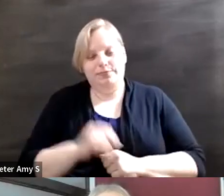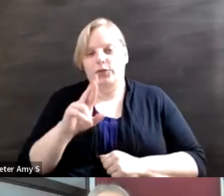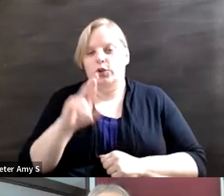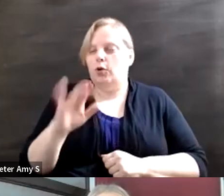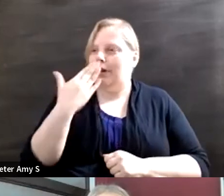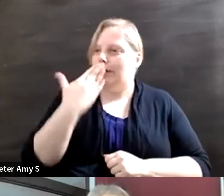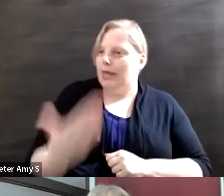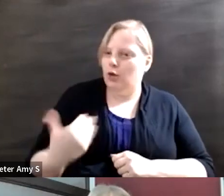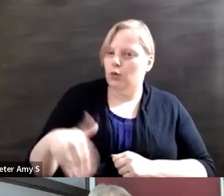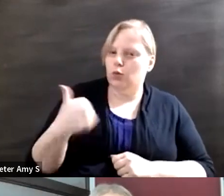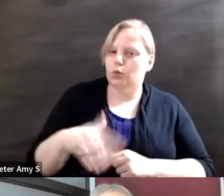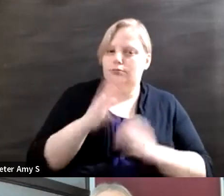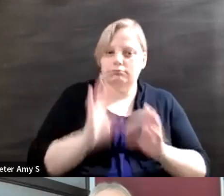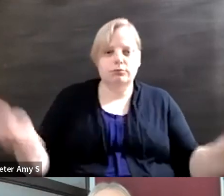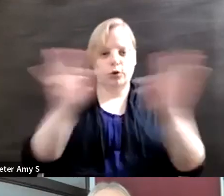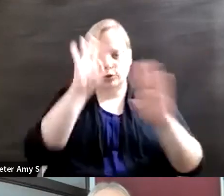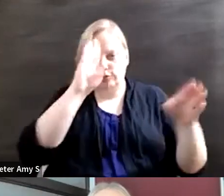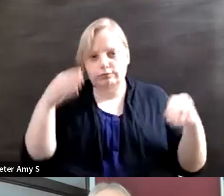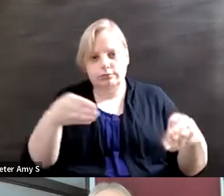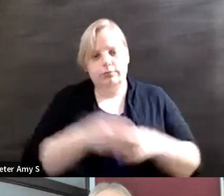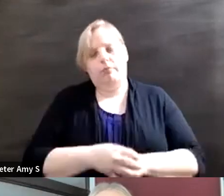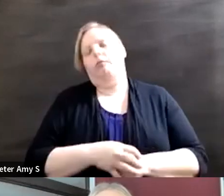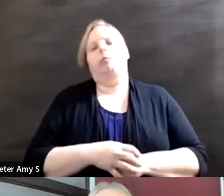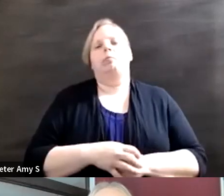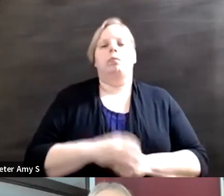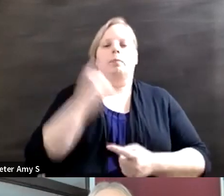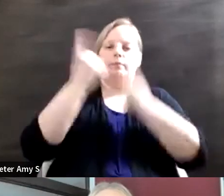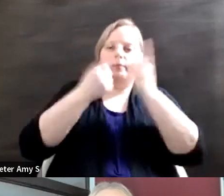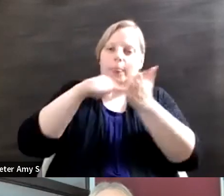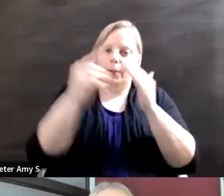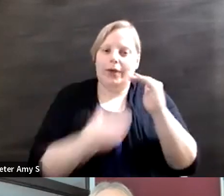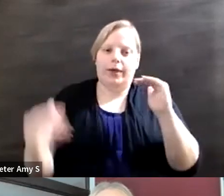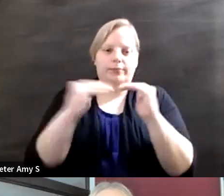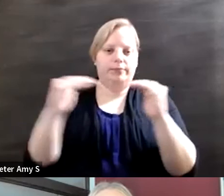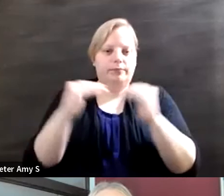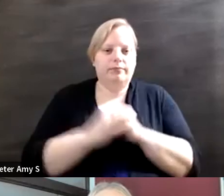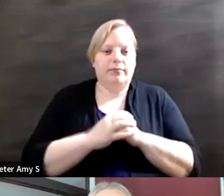important to focus on and thinking about the pay equity especially as we in the U.S. have the Fair